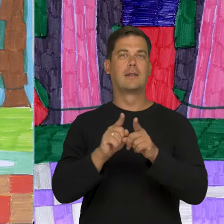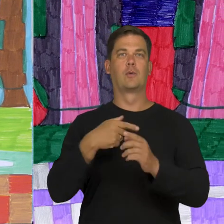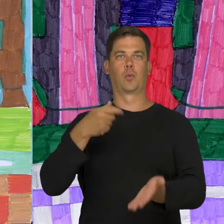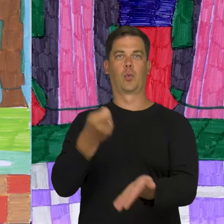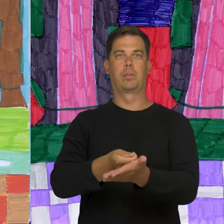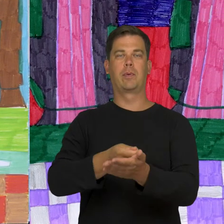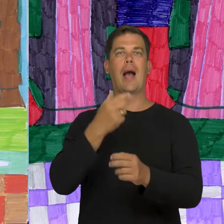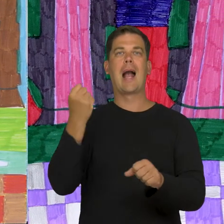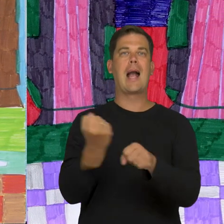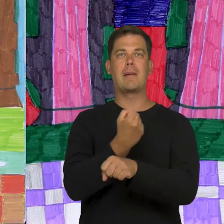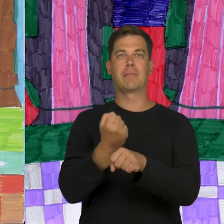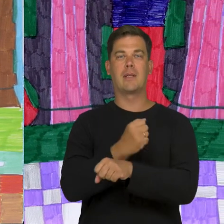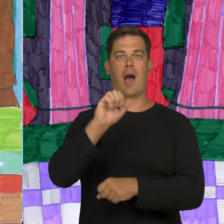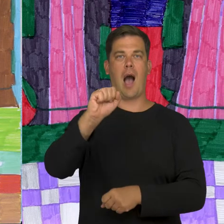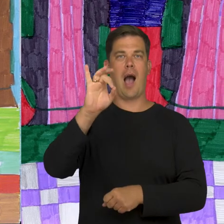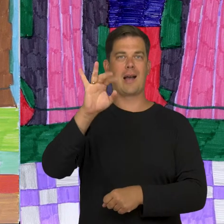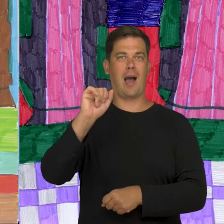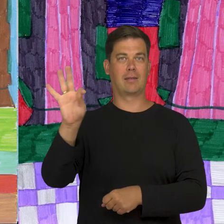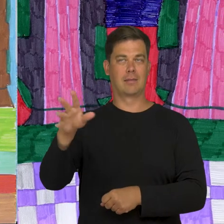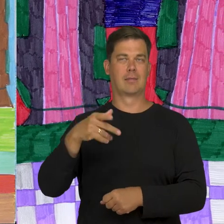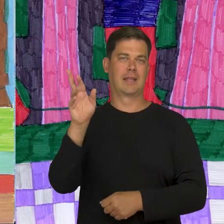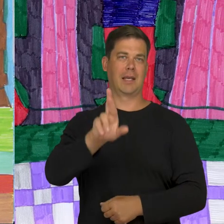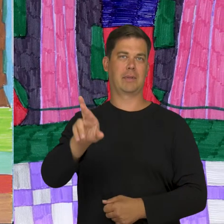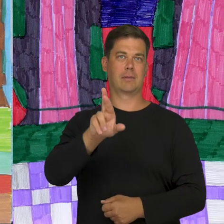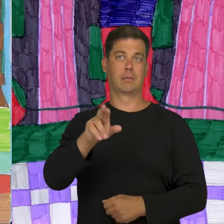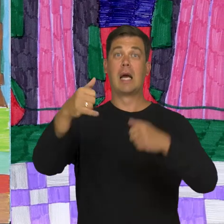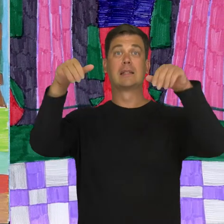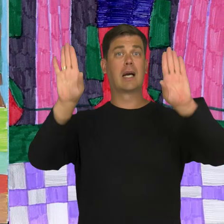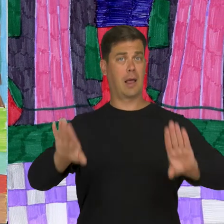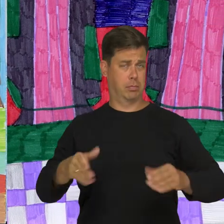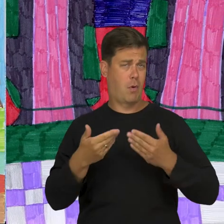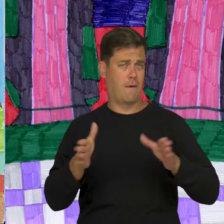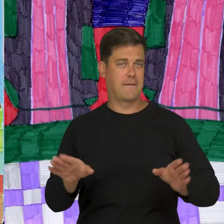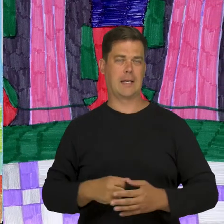and we bought the blue stone, agate, in the kiosk. The shops are open.